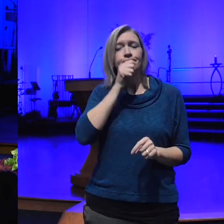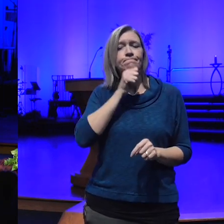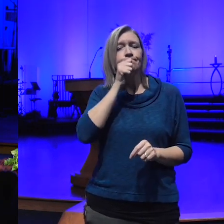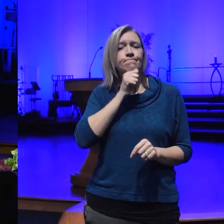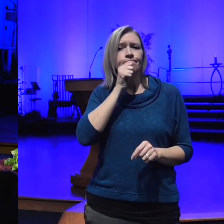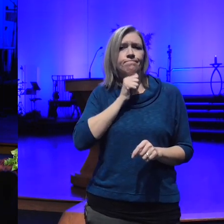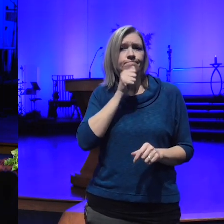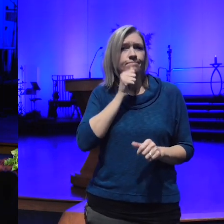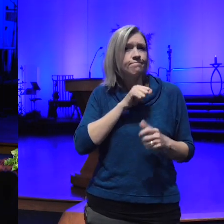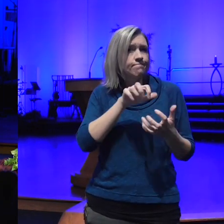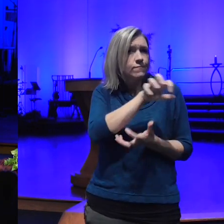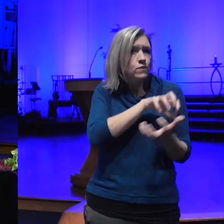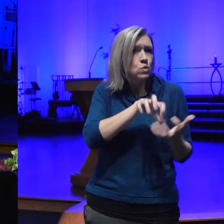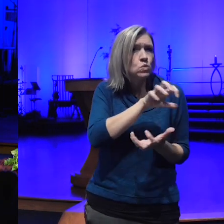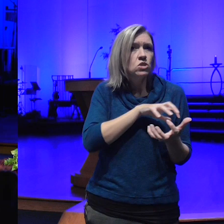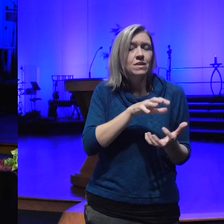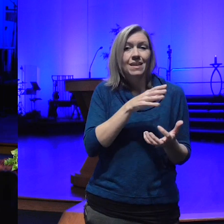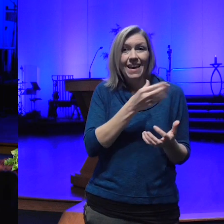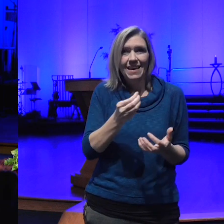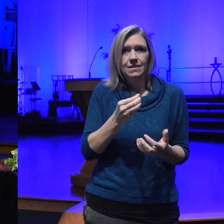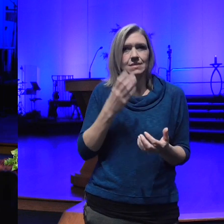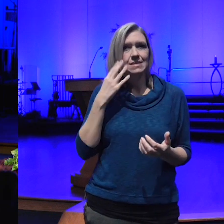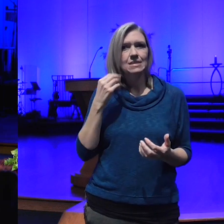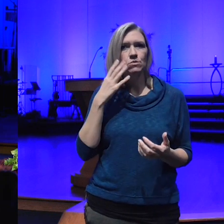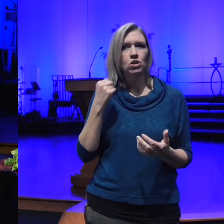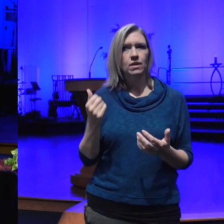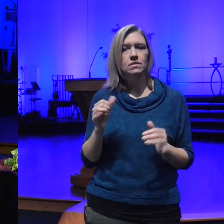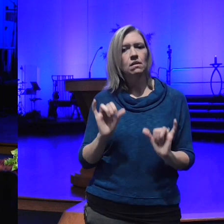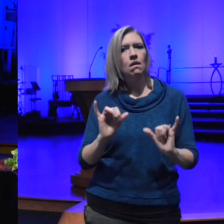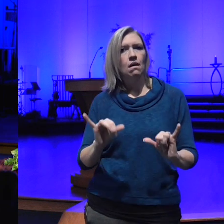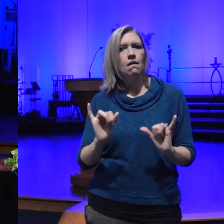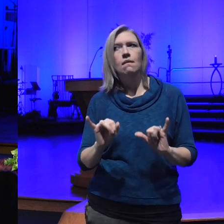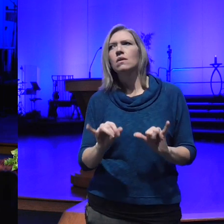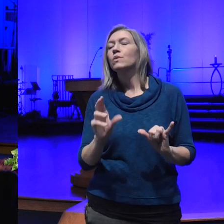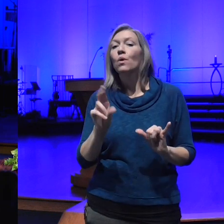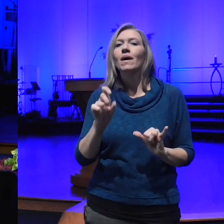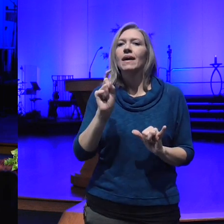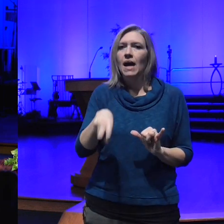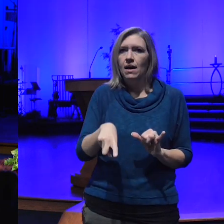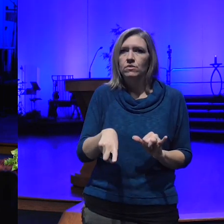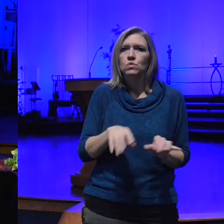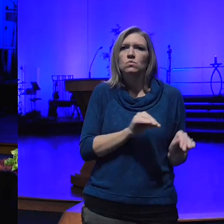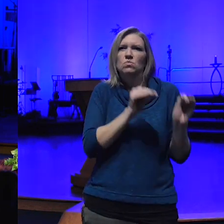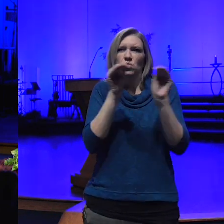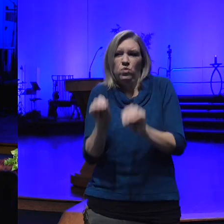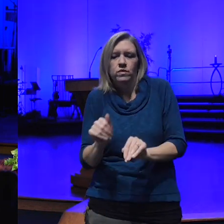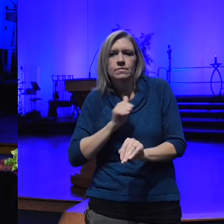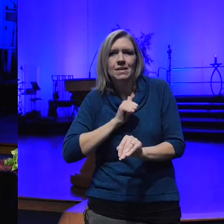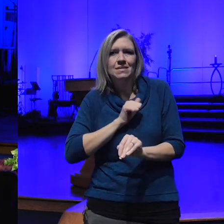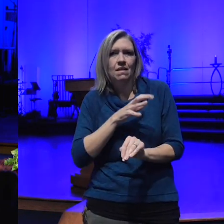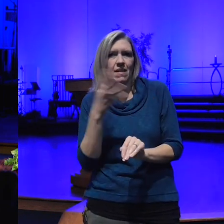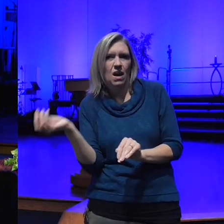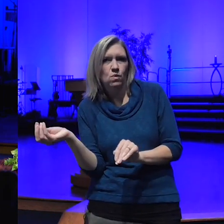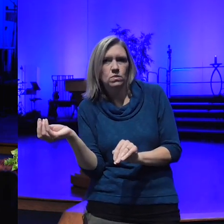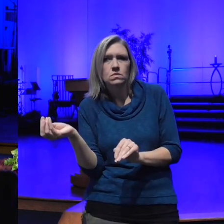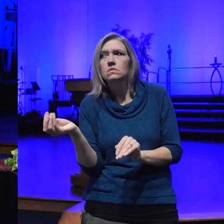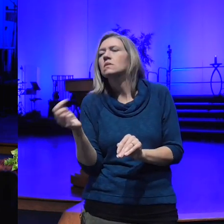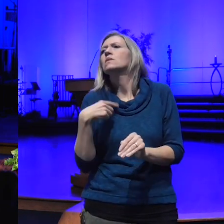experience I've got to facilitate myself out of it I remembered a piece that we used to have in one